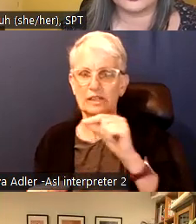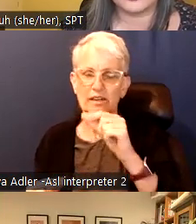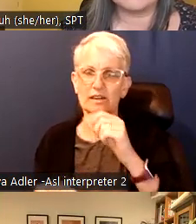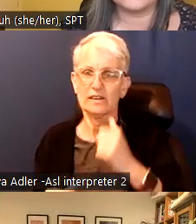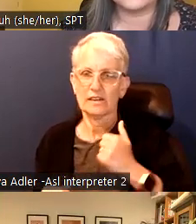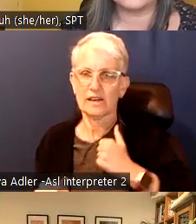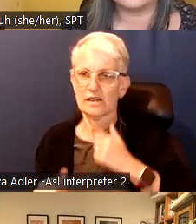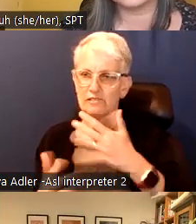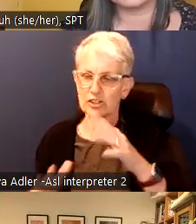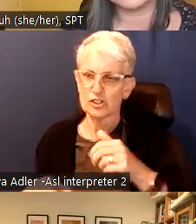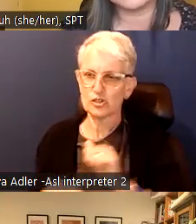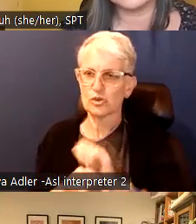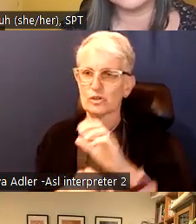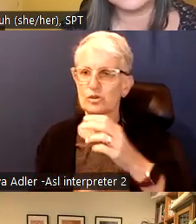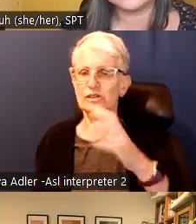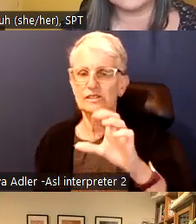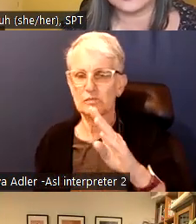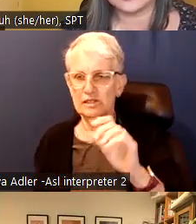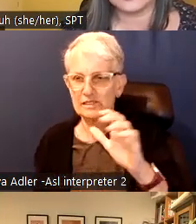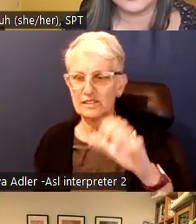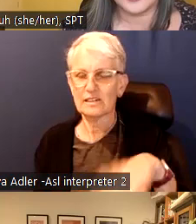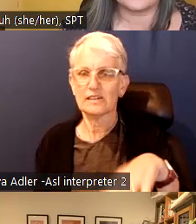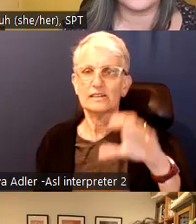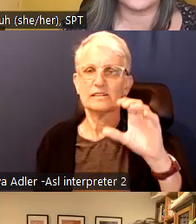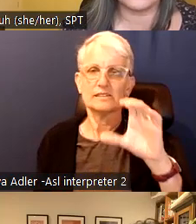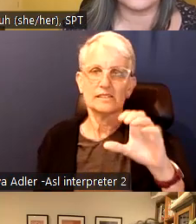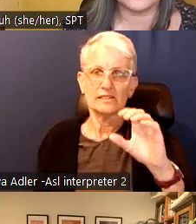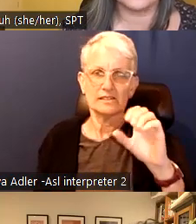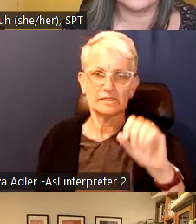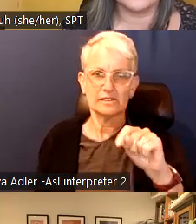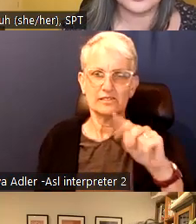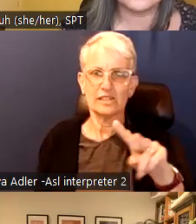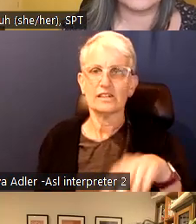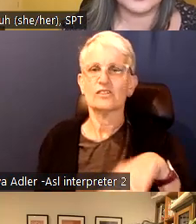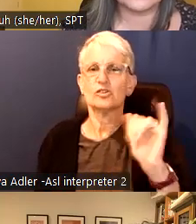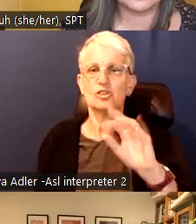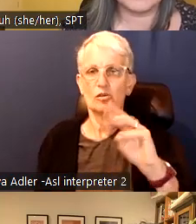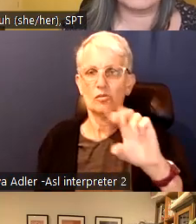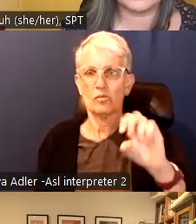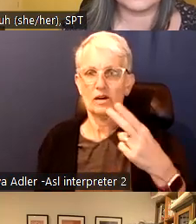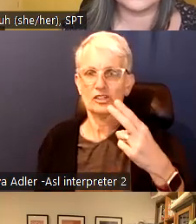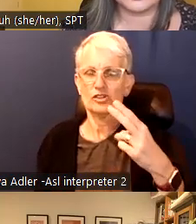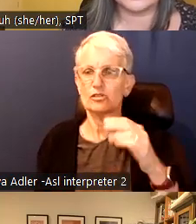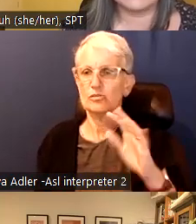And then our guest speakers are going to provide some additional insight today. Sorting through 102 platforms is no easy feat.